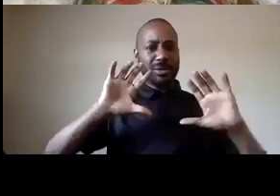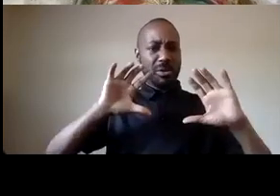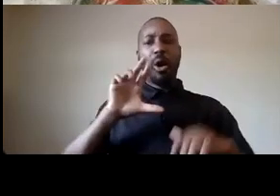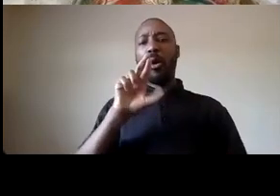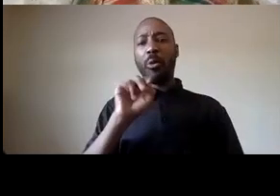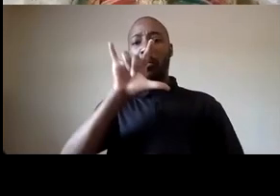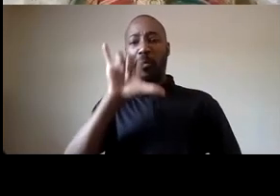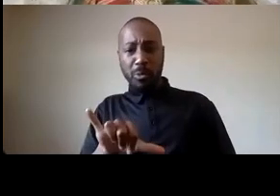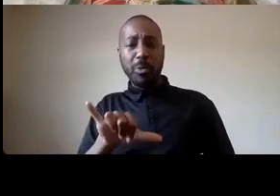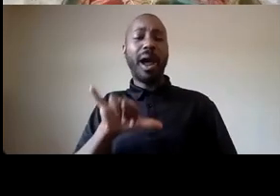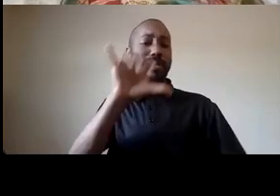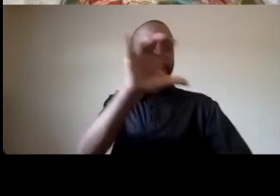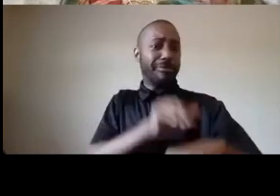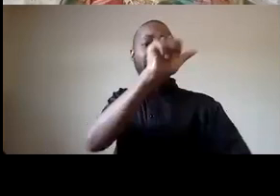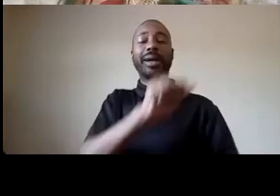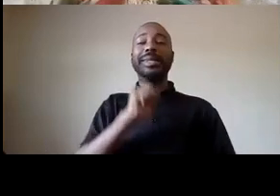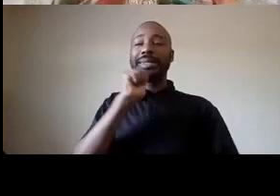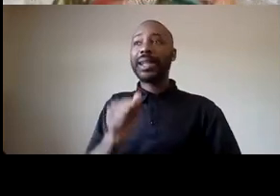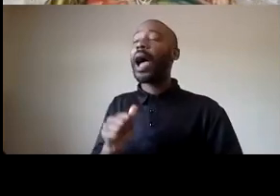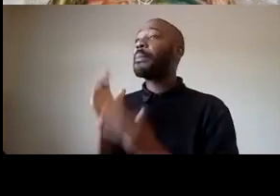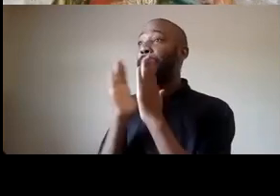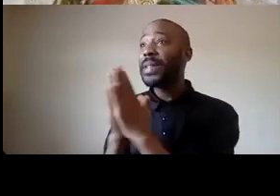to white society it's a rallying cry it's saying that